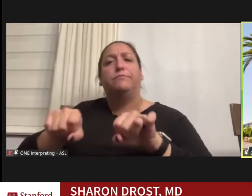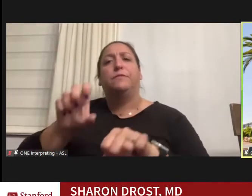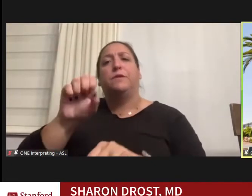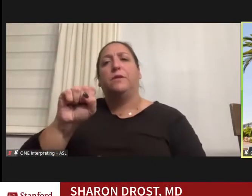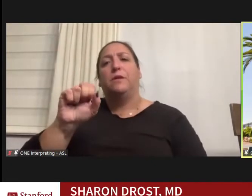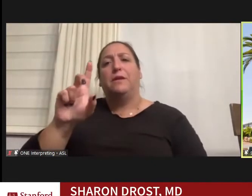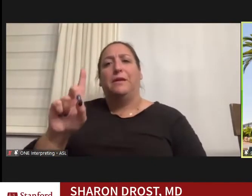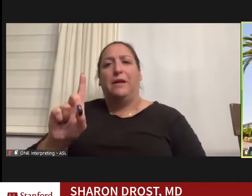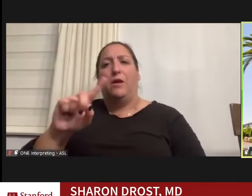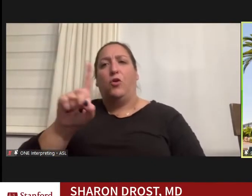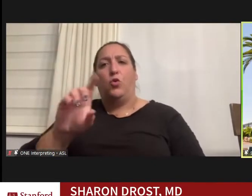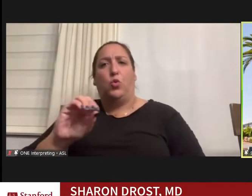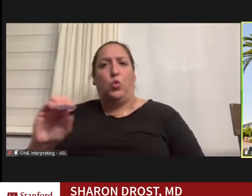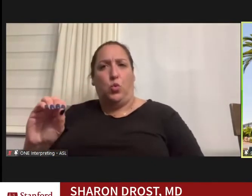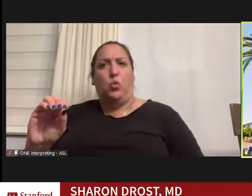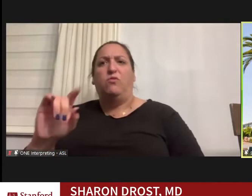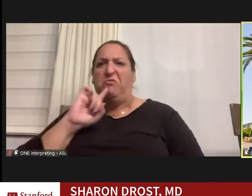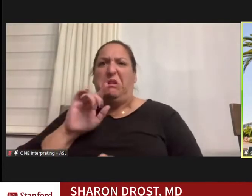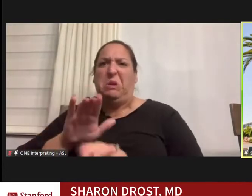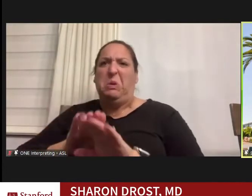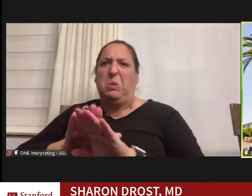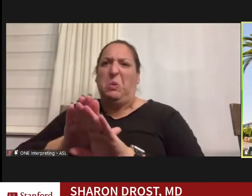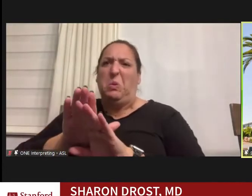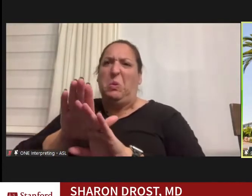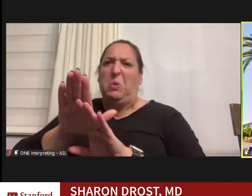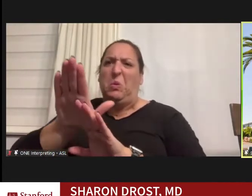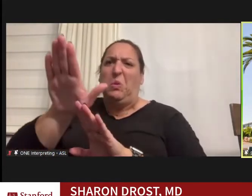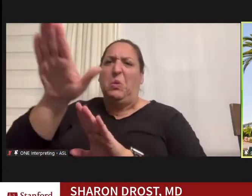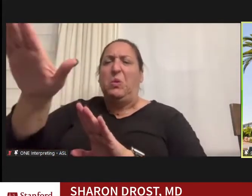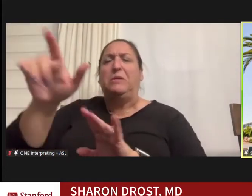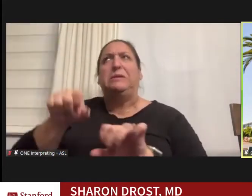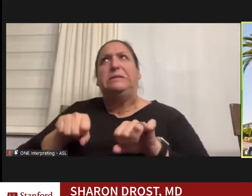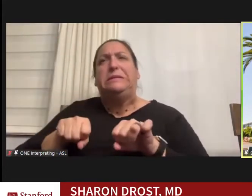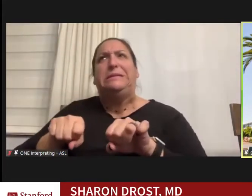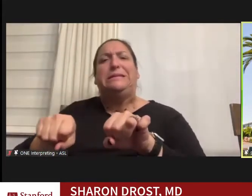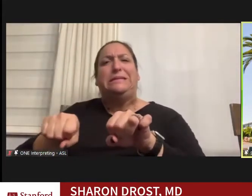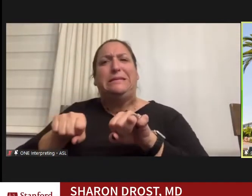very steep hill, and I just could not push that stroller up the hill,